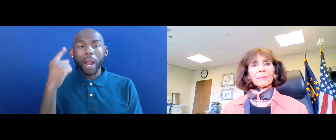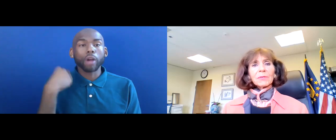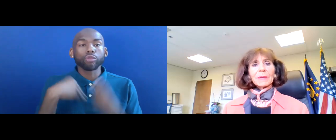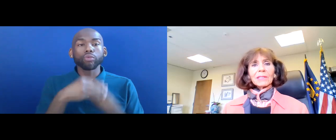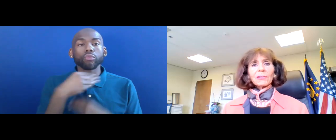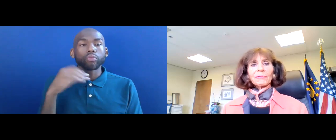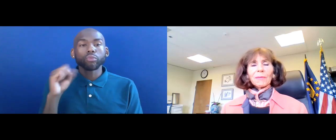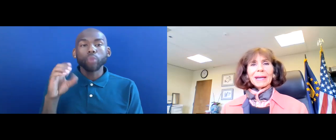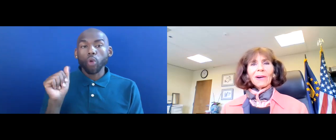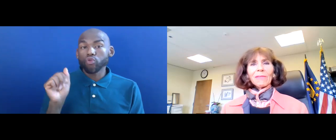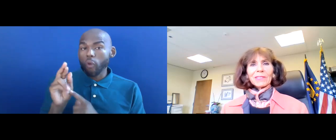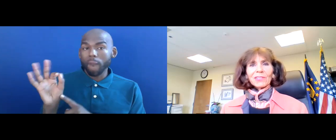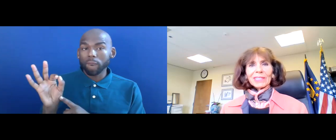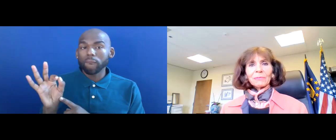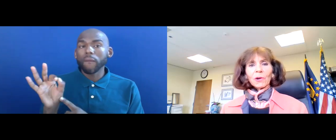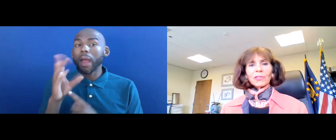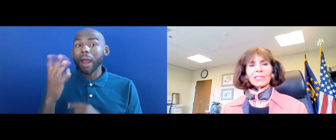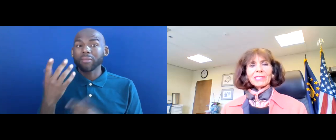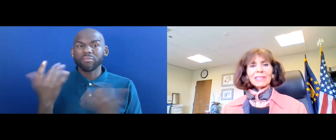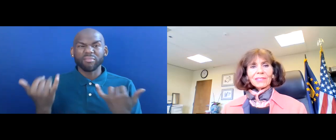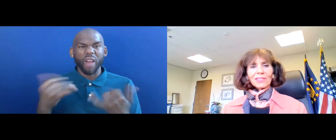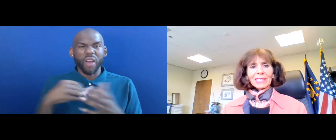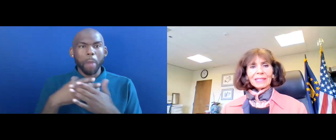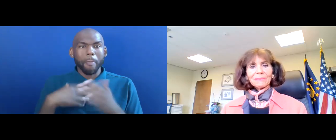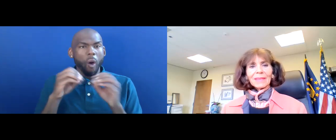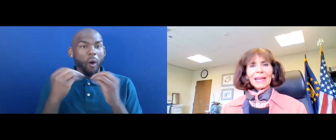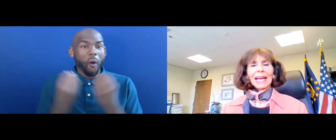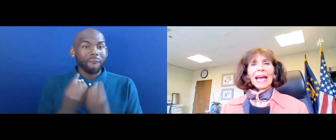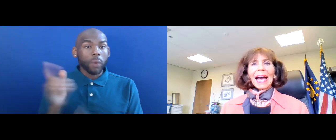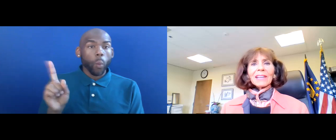AND I'M SPEAKING TO YOU FROM MY OFFICE IN WASHINGTON, D.C.